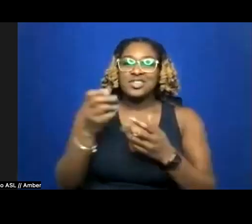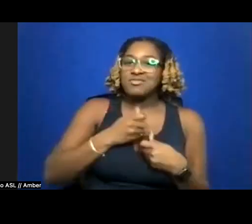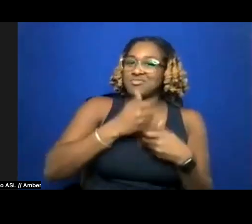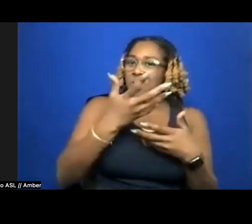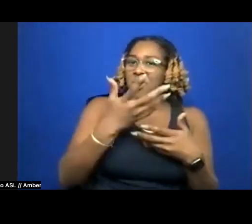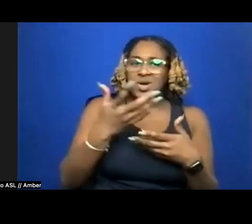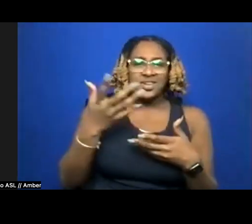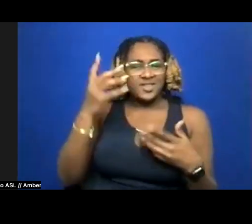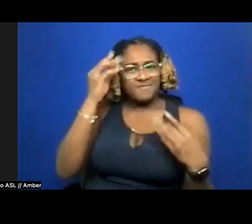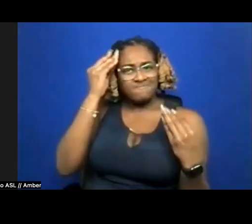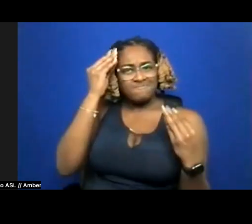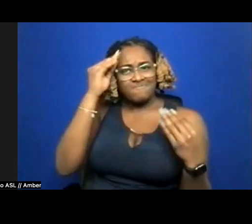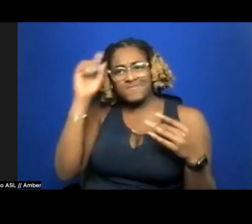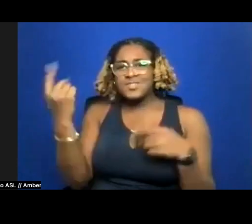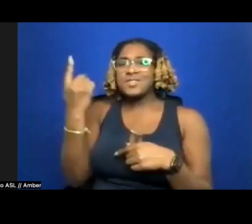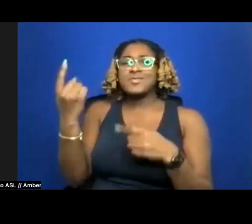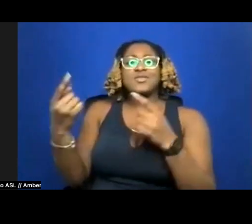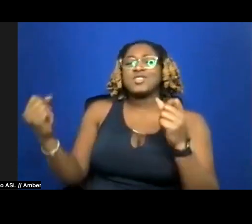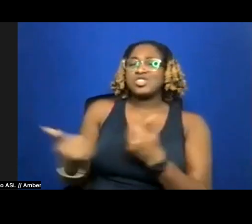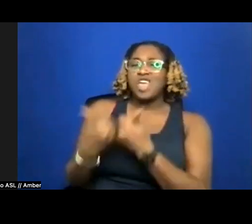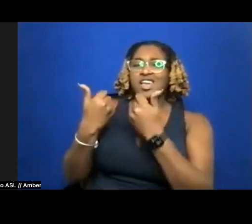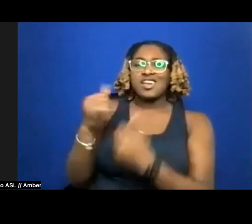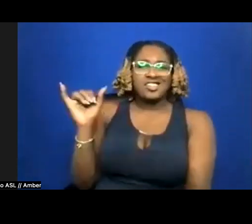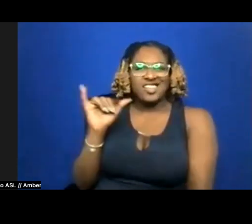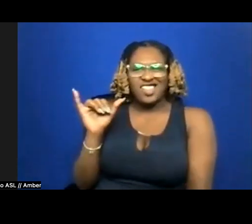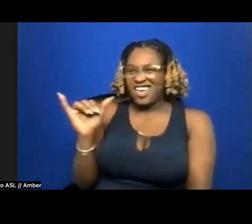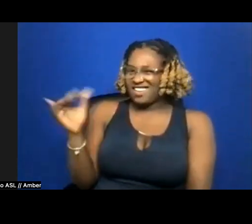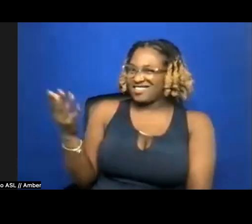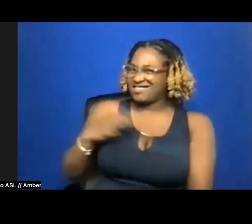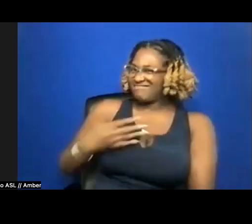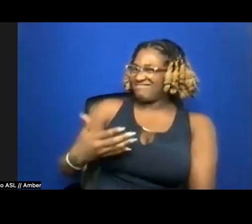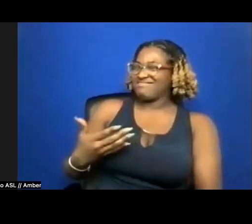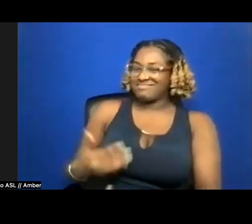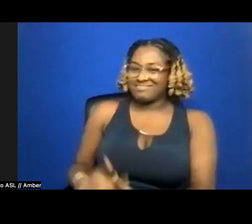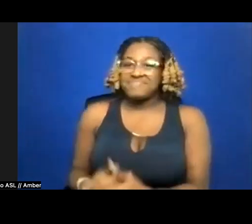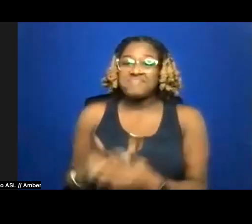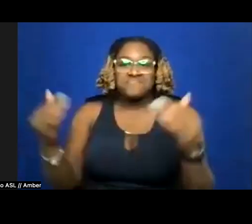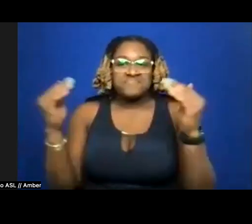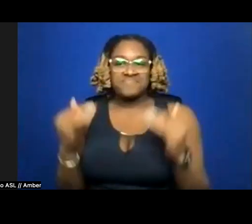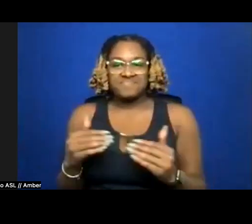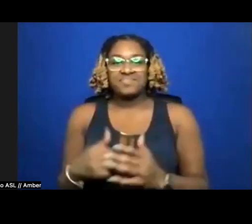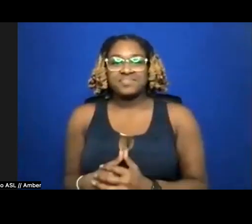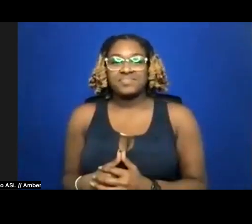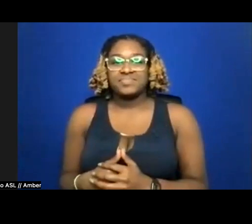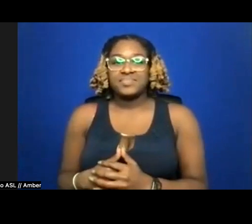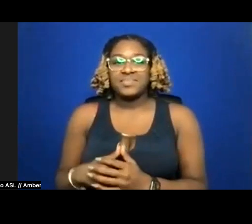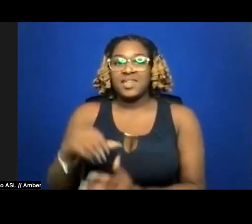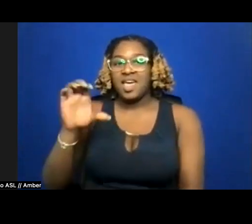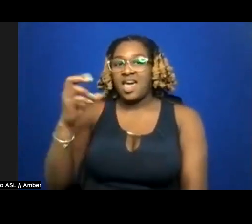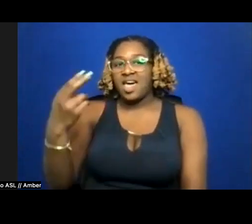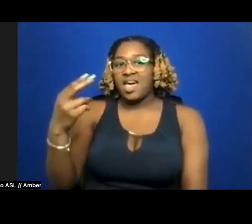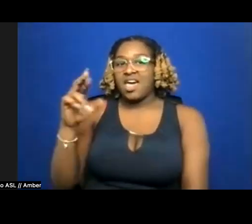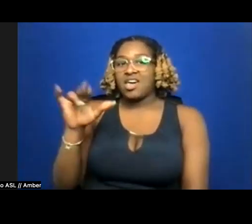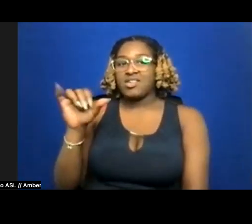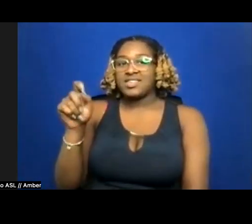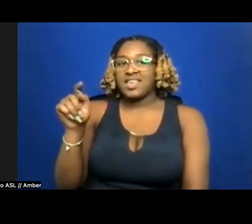I love it. The audacity of poets. Next up is Chrysanthemum Tran, who could not be with us this